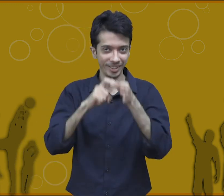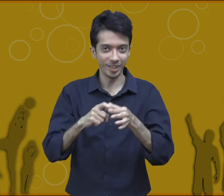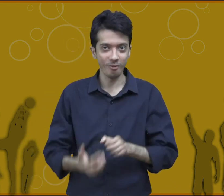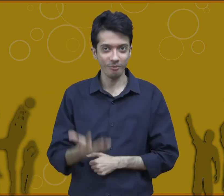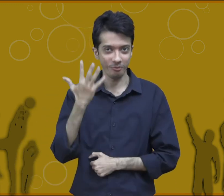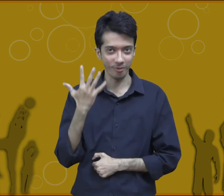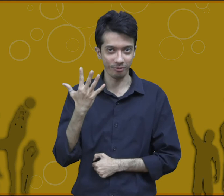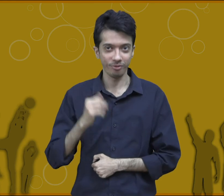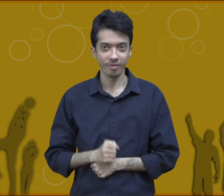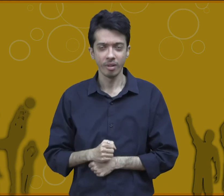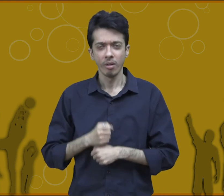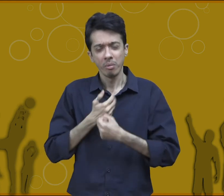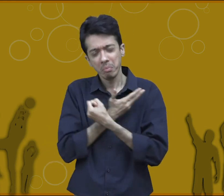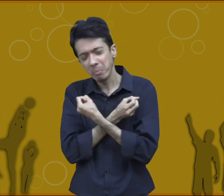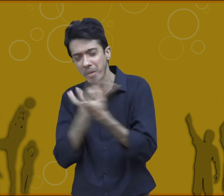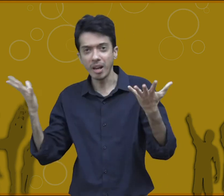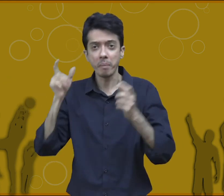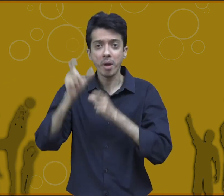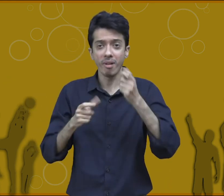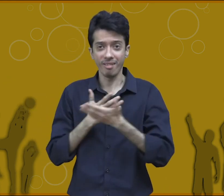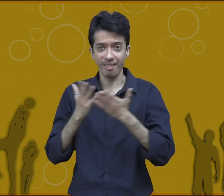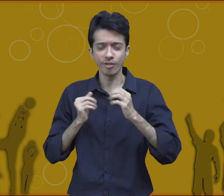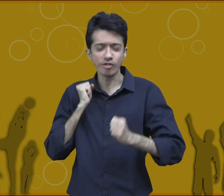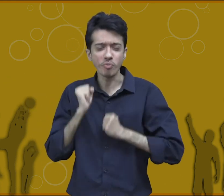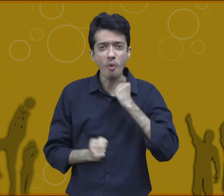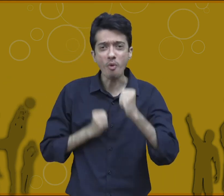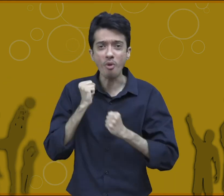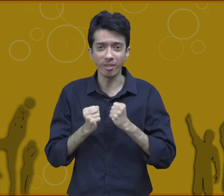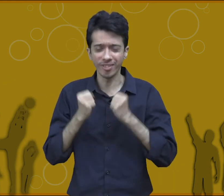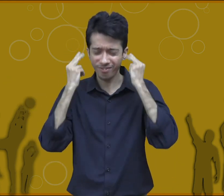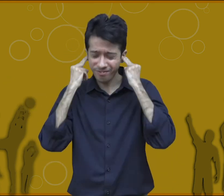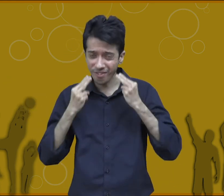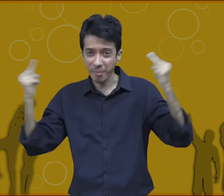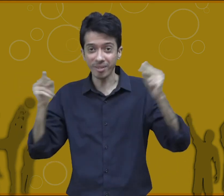fifth question this is the last one there are many famous sports personalities